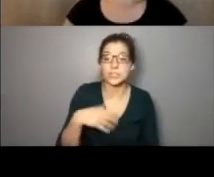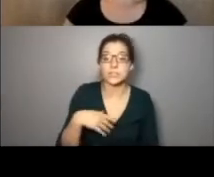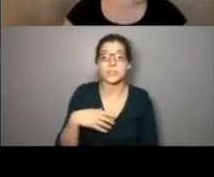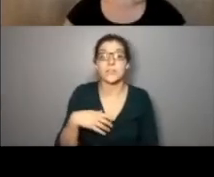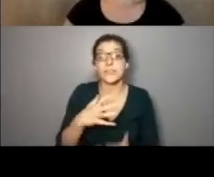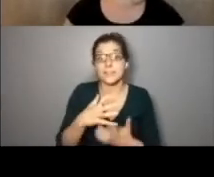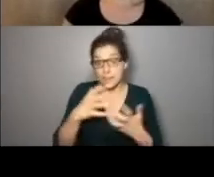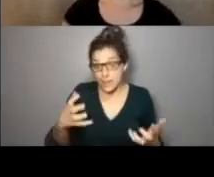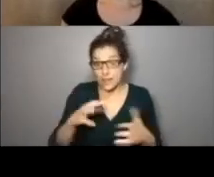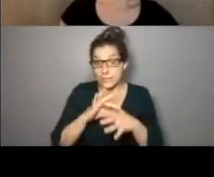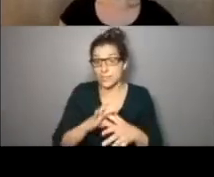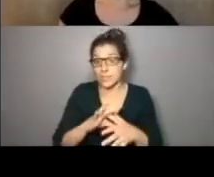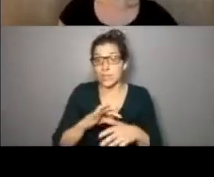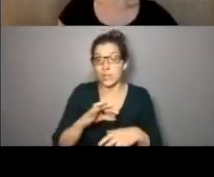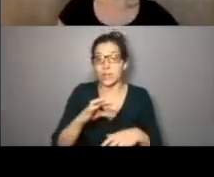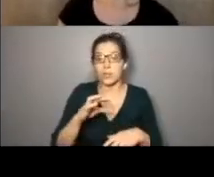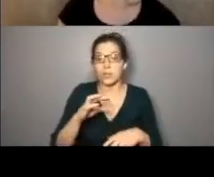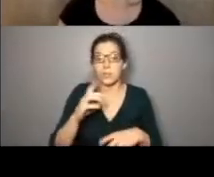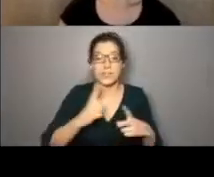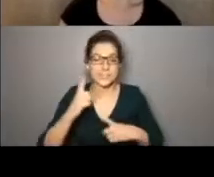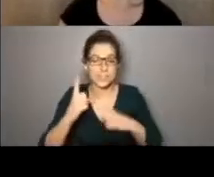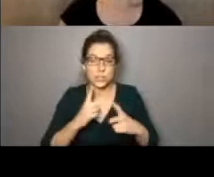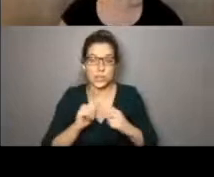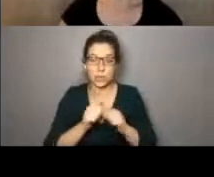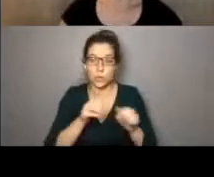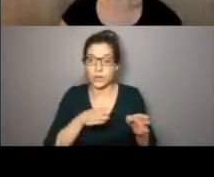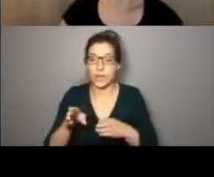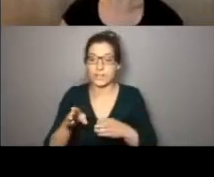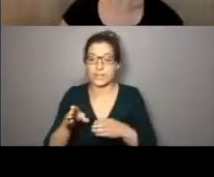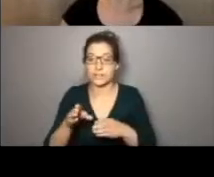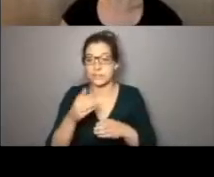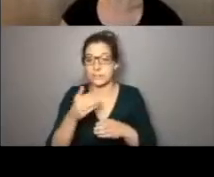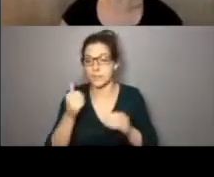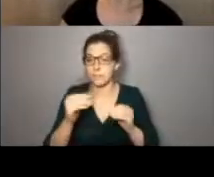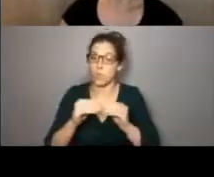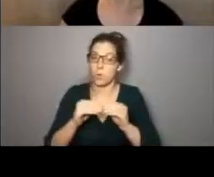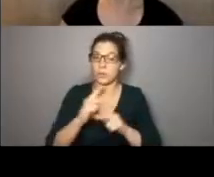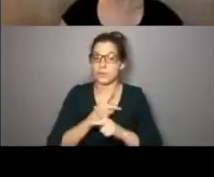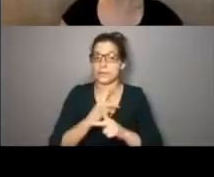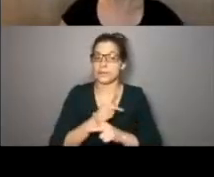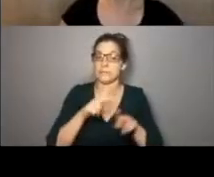a lot of material. We're also considering, you know, ways we can organize it to be a bit